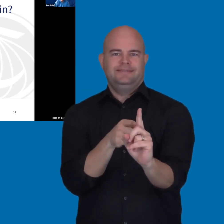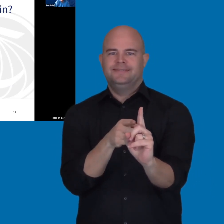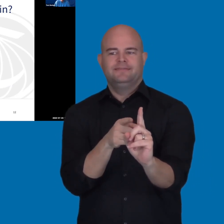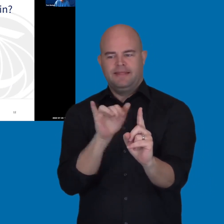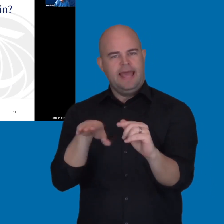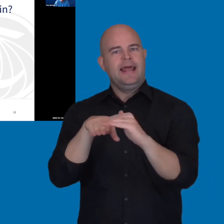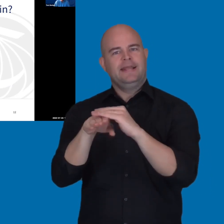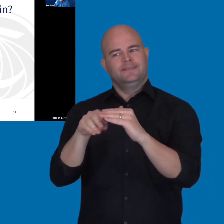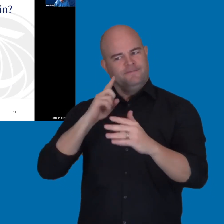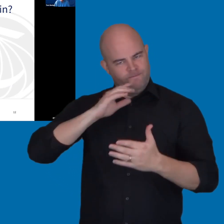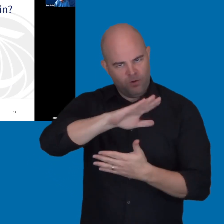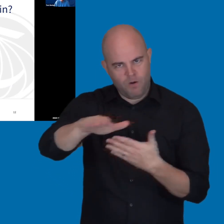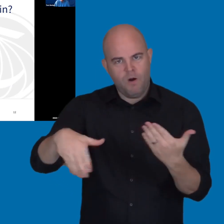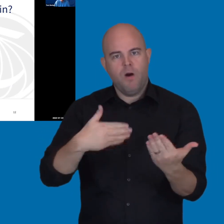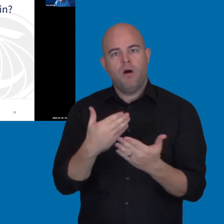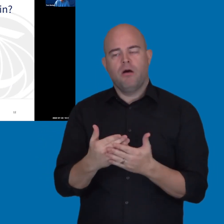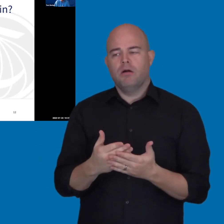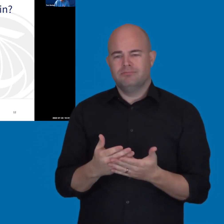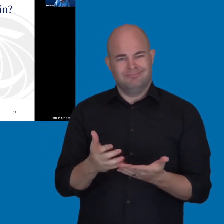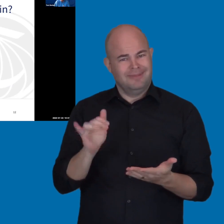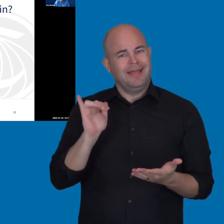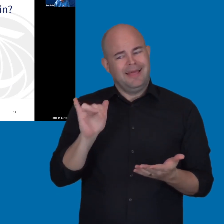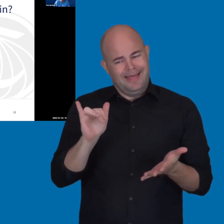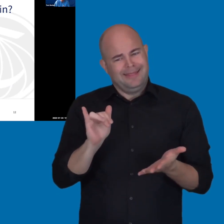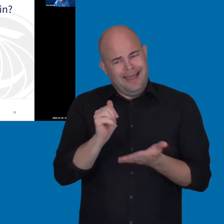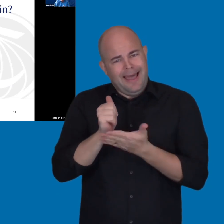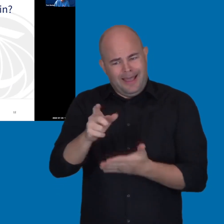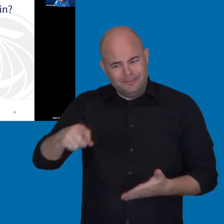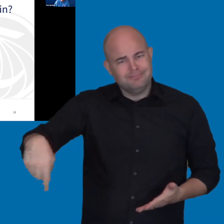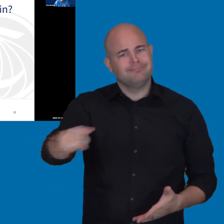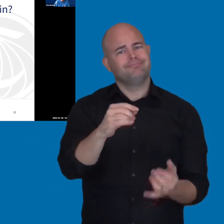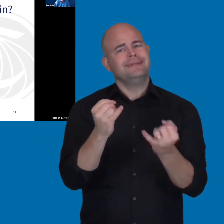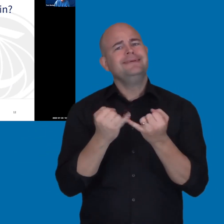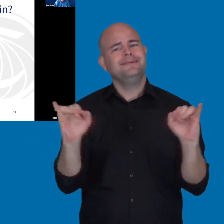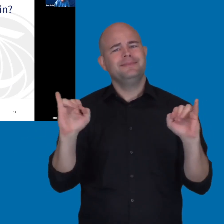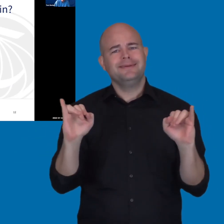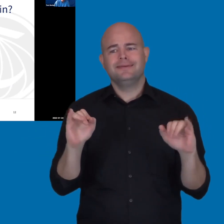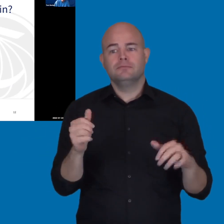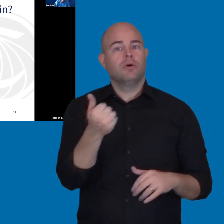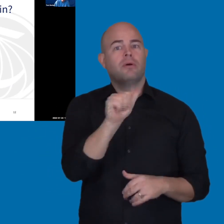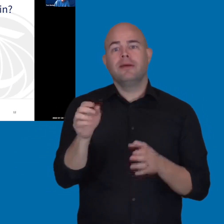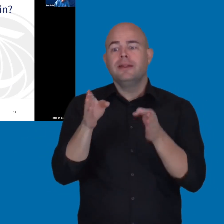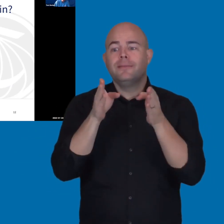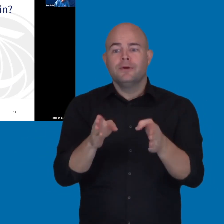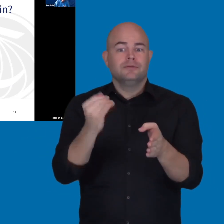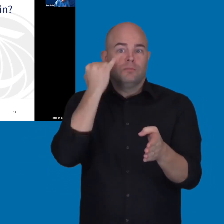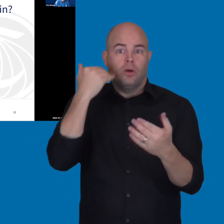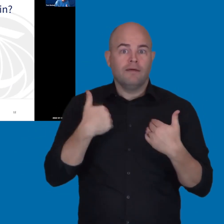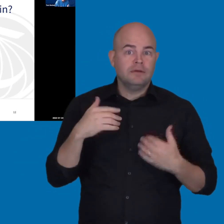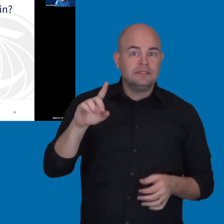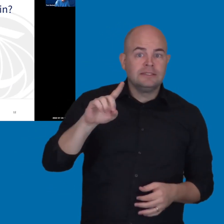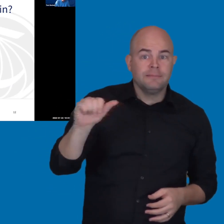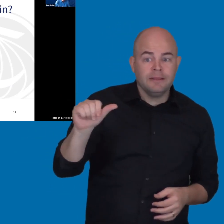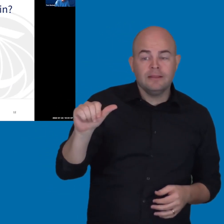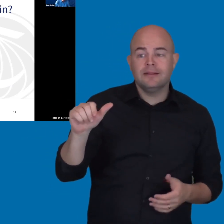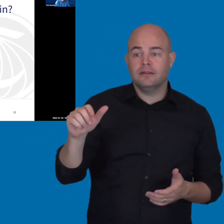And what this does is it promotes independence. So, a person with a disability, if we're following these efforts